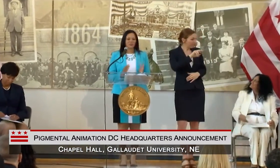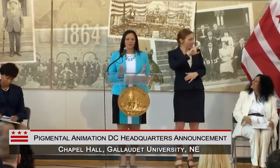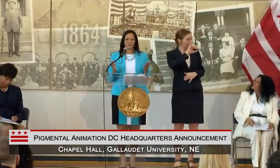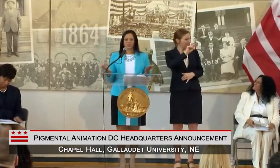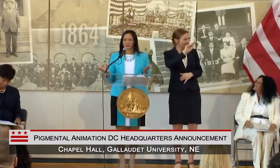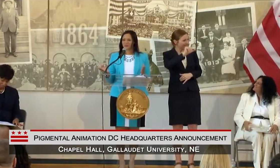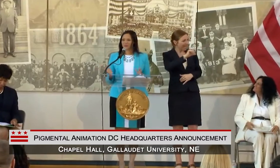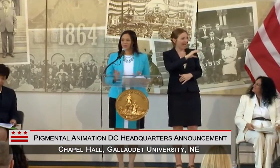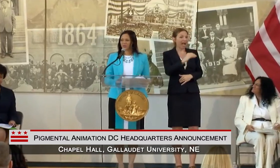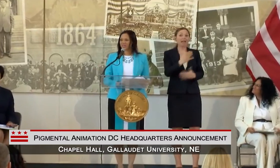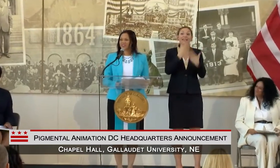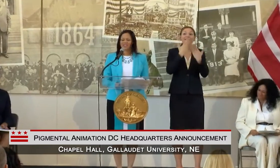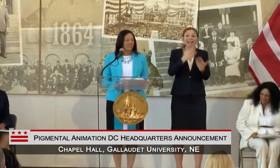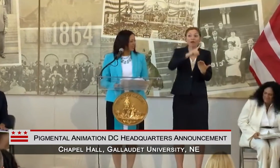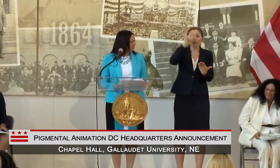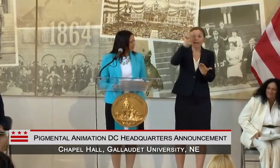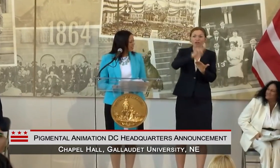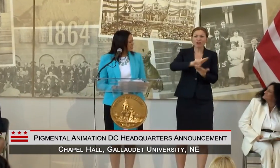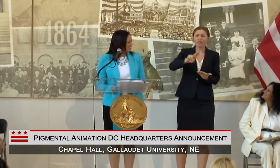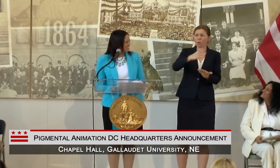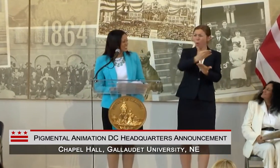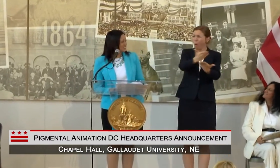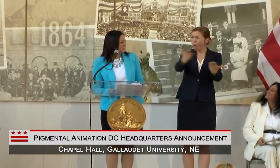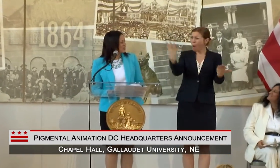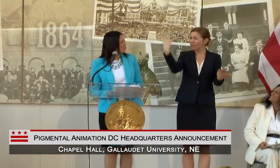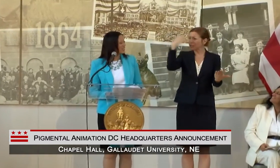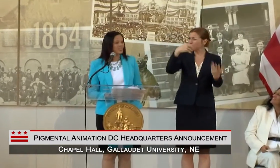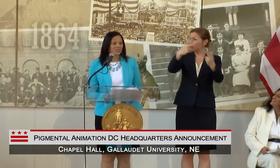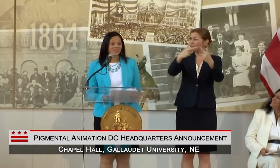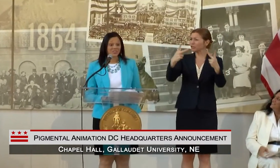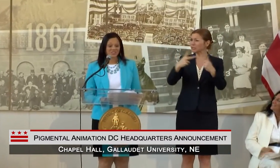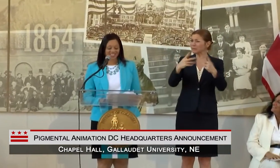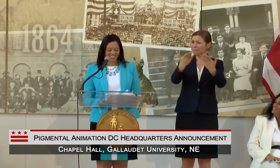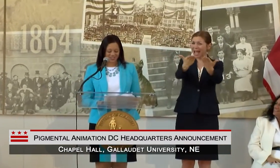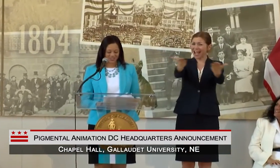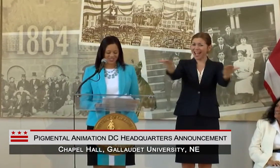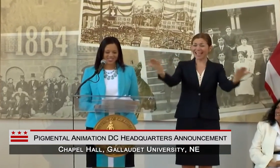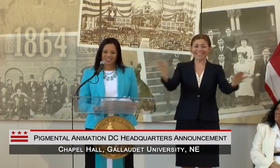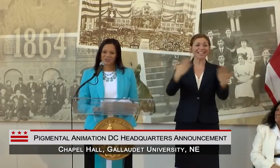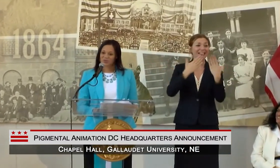BEAUTIFUL, BEAUTIFUL SPACE AND CONGRATULATIONS ON YOUR 150 YEARS.